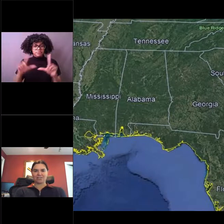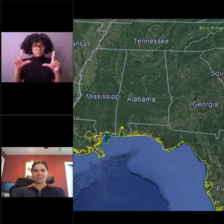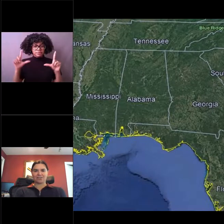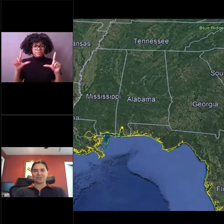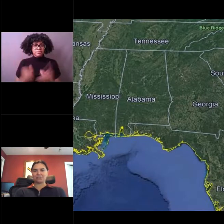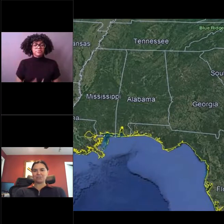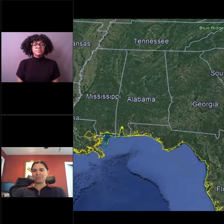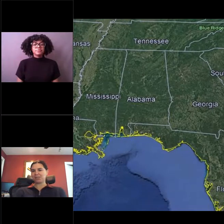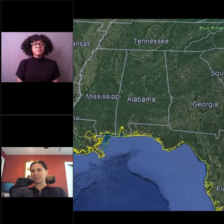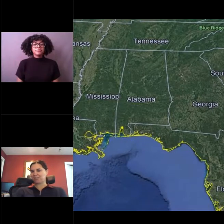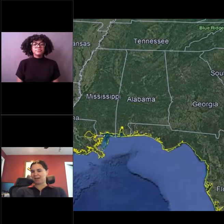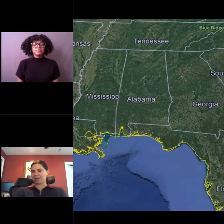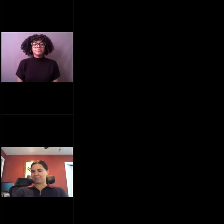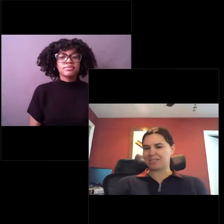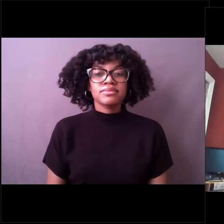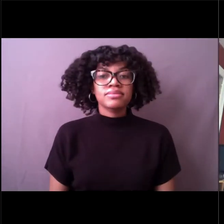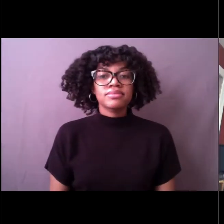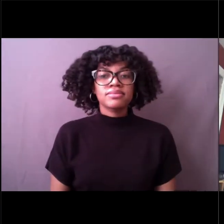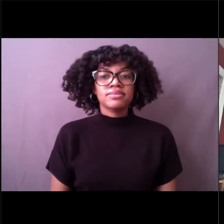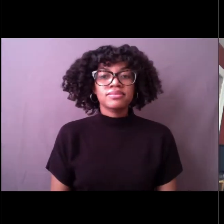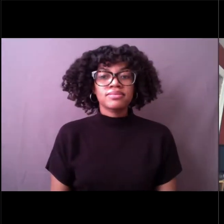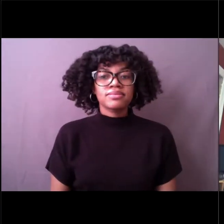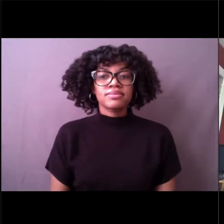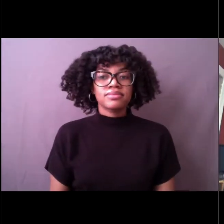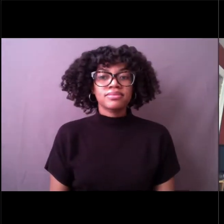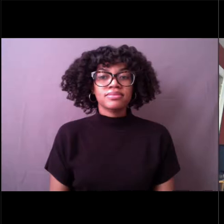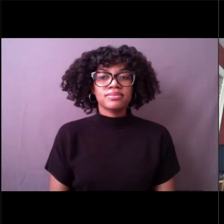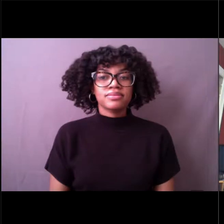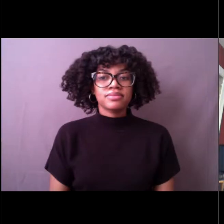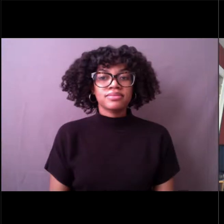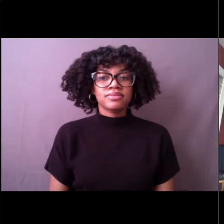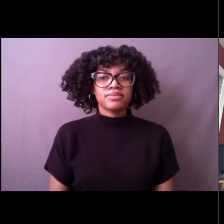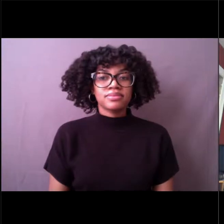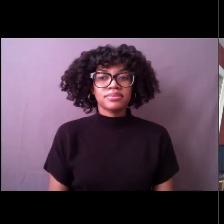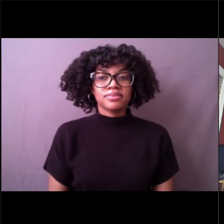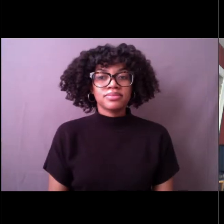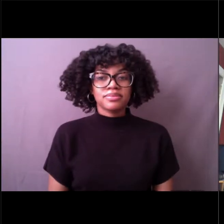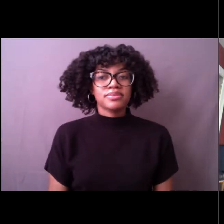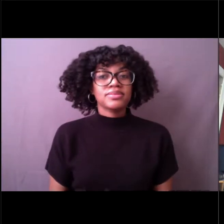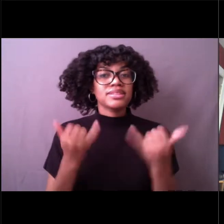All right, so we've zoomed in on the map to see where the hurricane's at at what time.